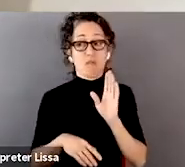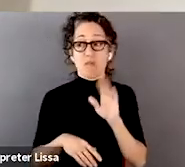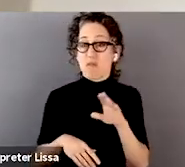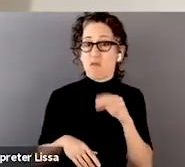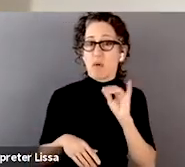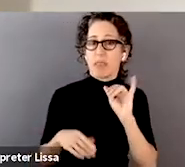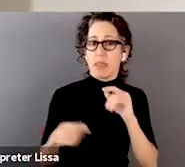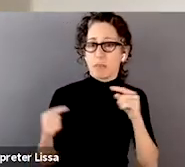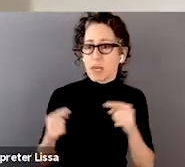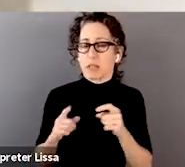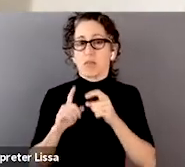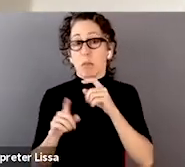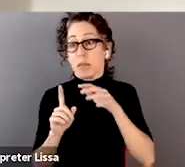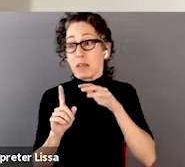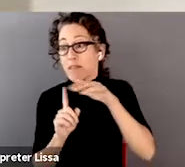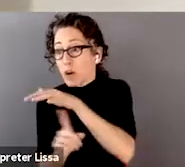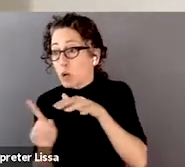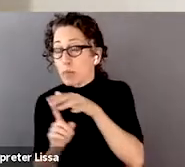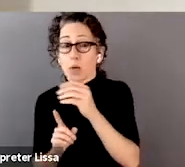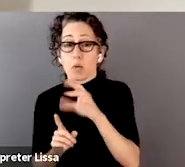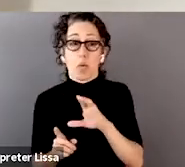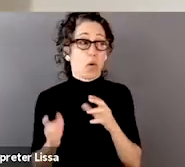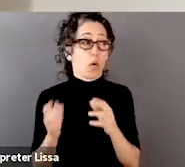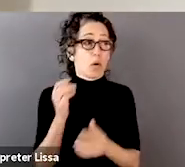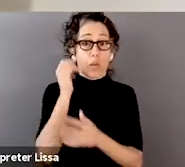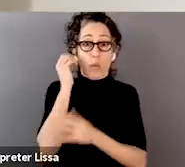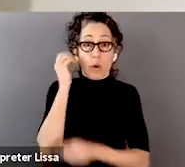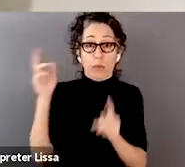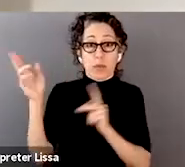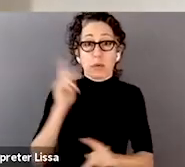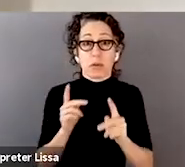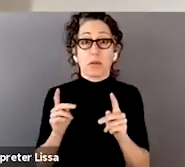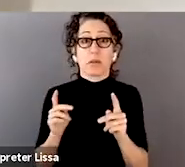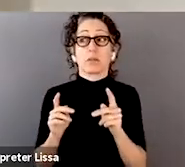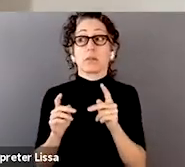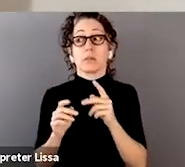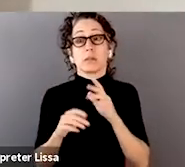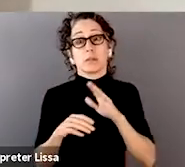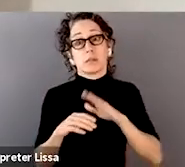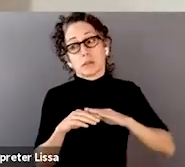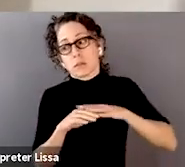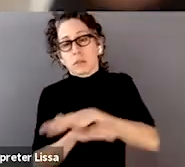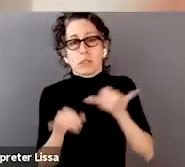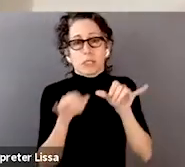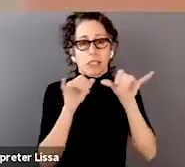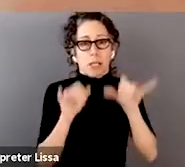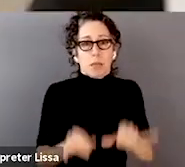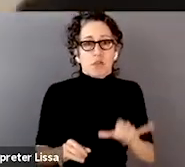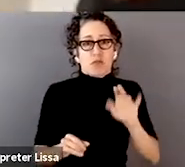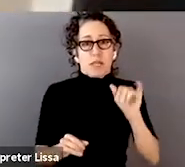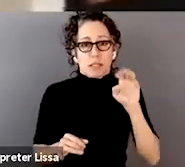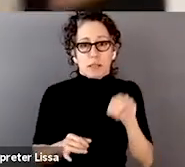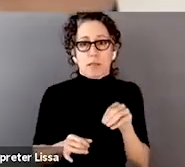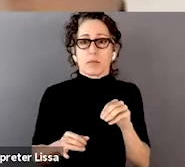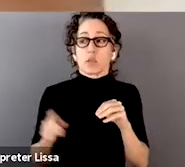or patients who experience systemic racism, they just have worse lives and so they're reporting more pain in general,